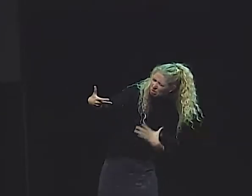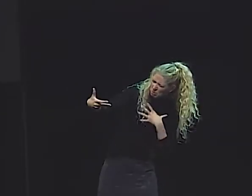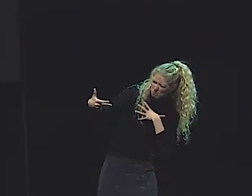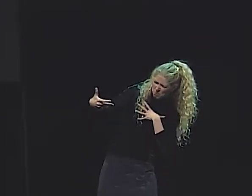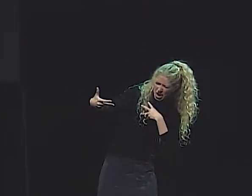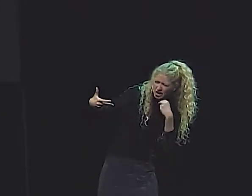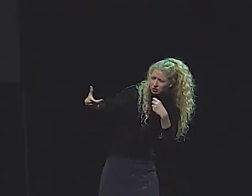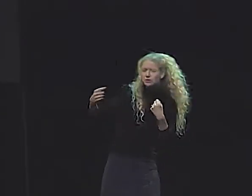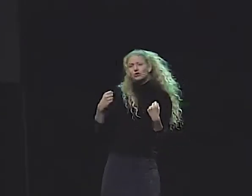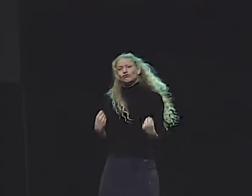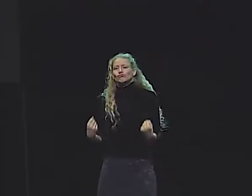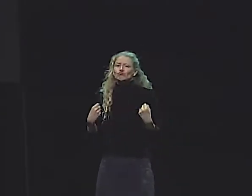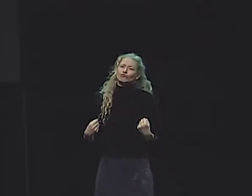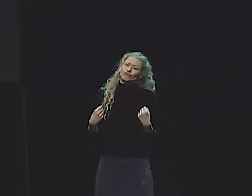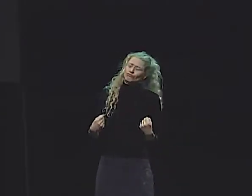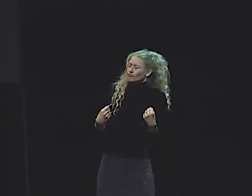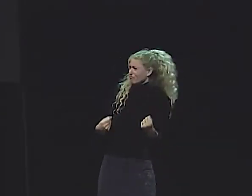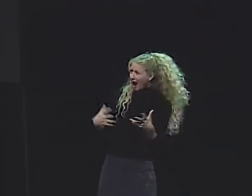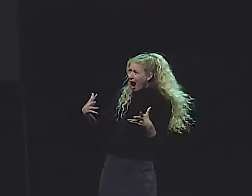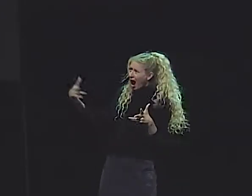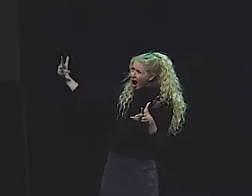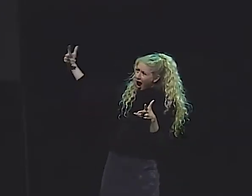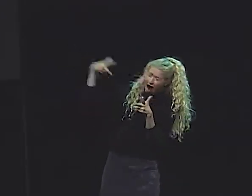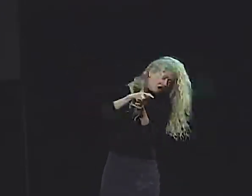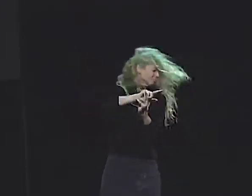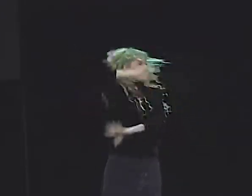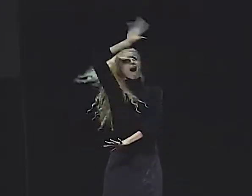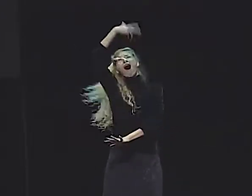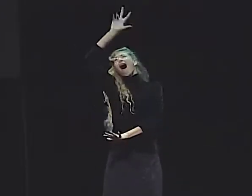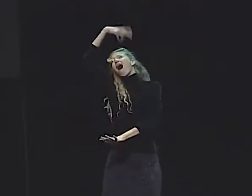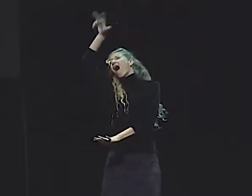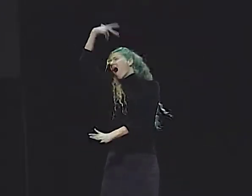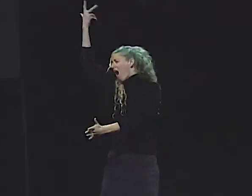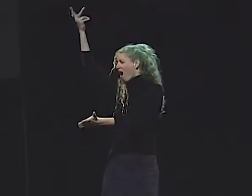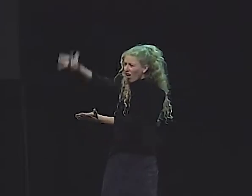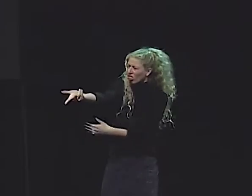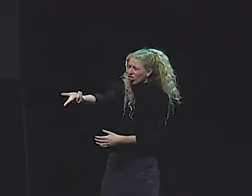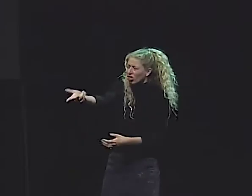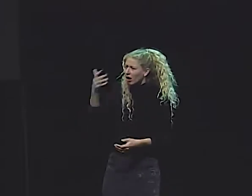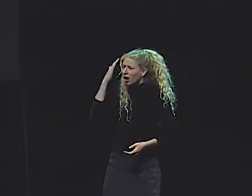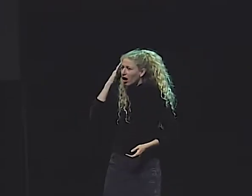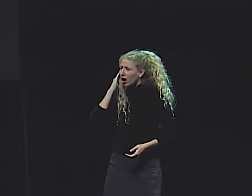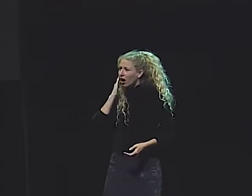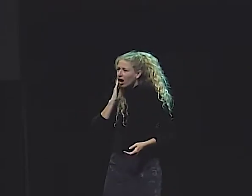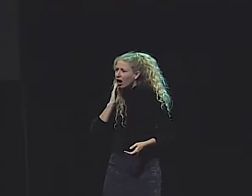AND BEHIND THESE DOORS, SHE SAW A CAR THAT LOOKED AS IF IT HAD BEEN DRIVING ALONG THE ROAD